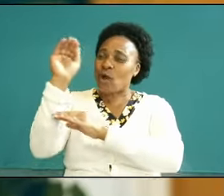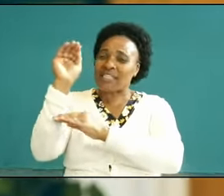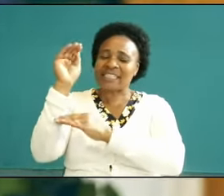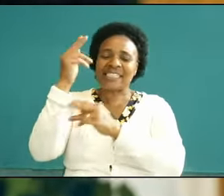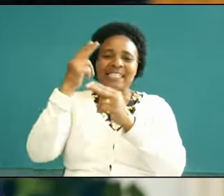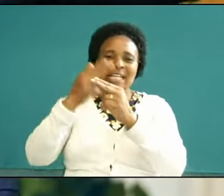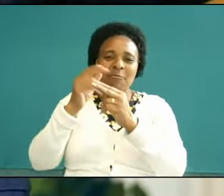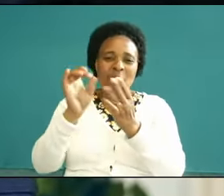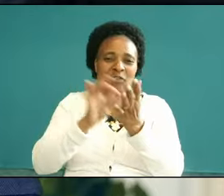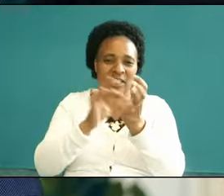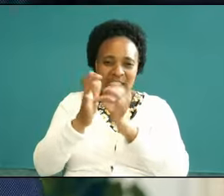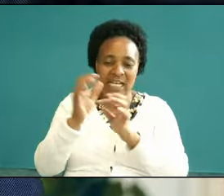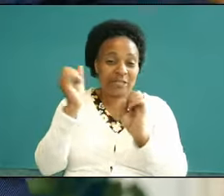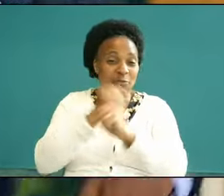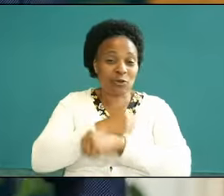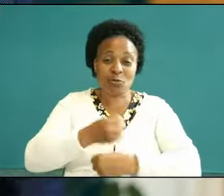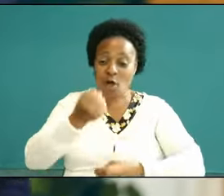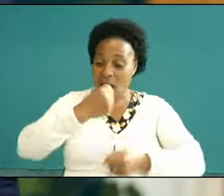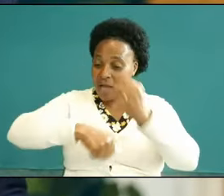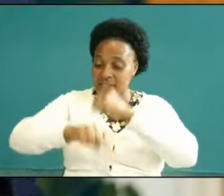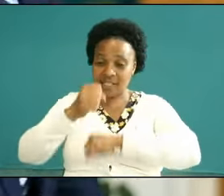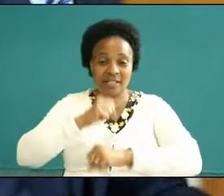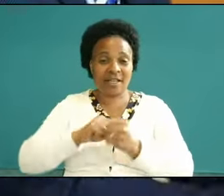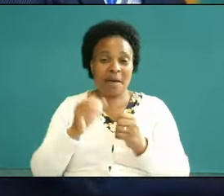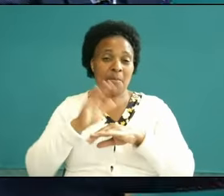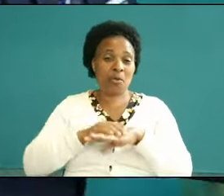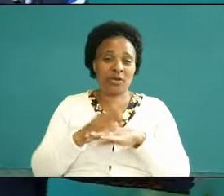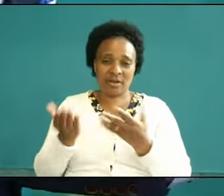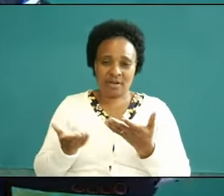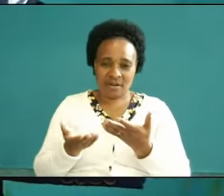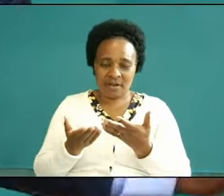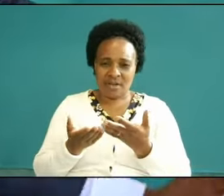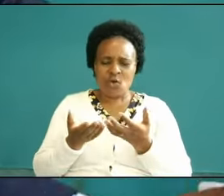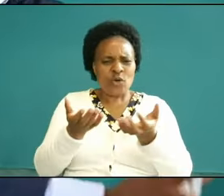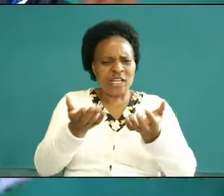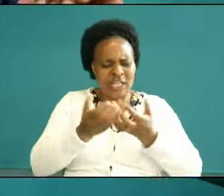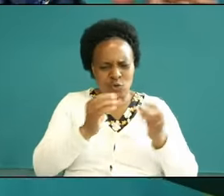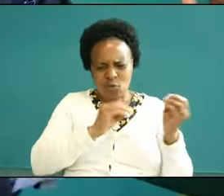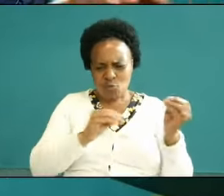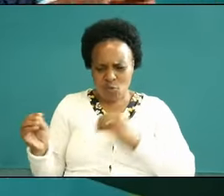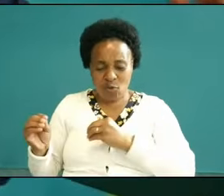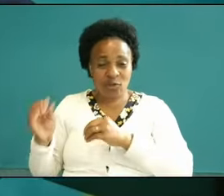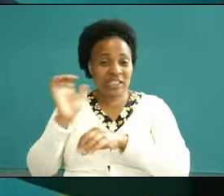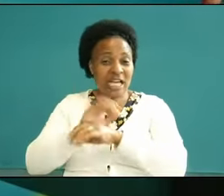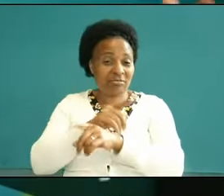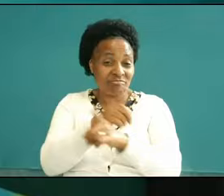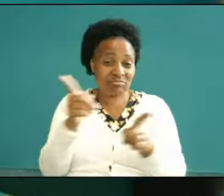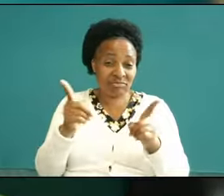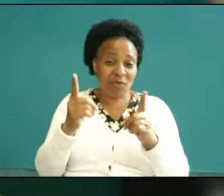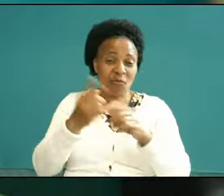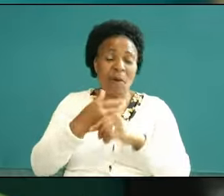thou shall be denied Hallelujah somebody we need to move as a church from the M prayer life the